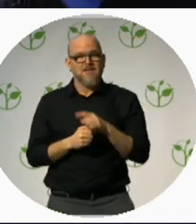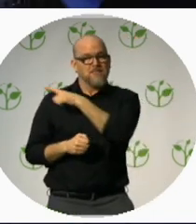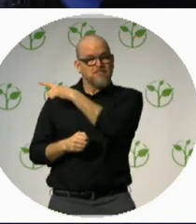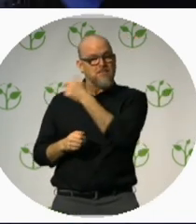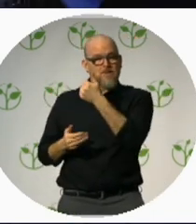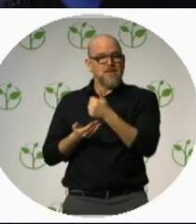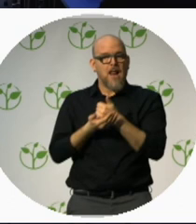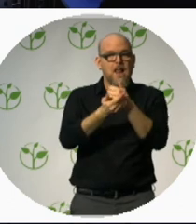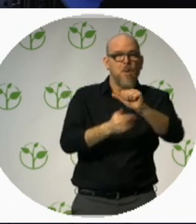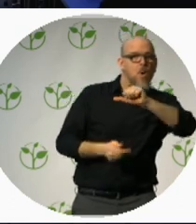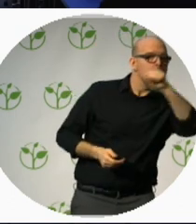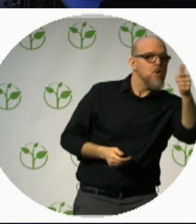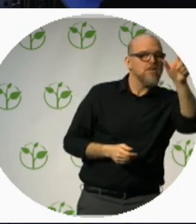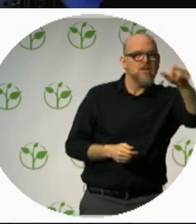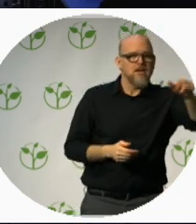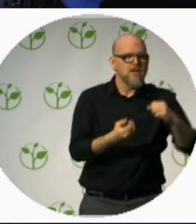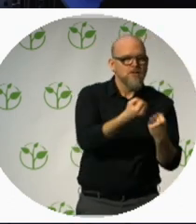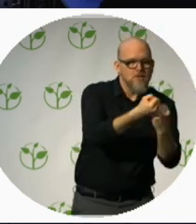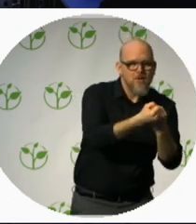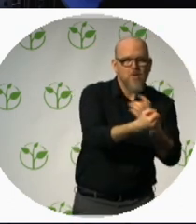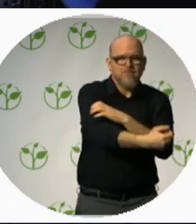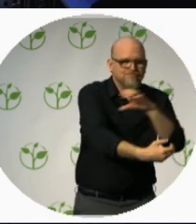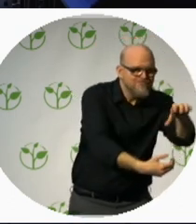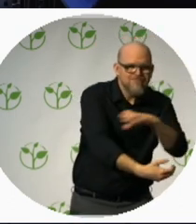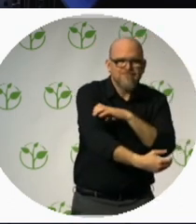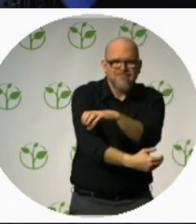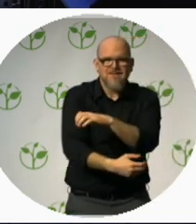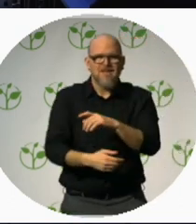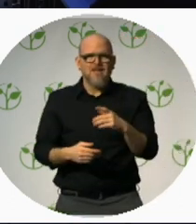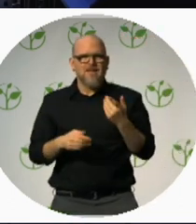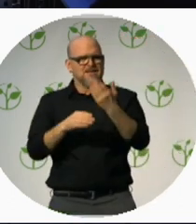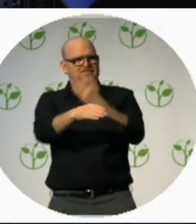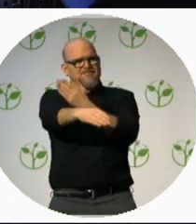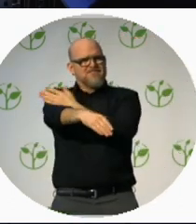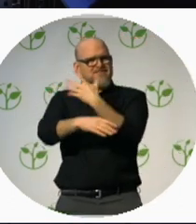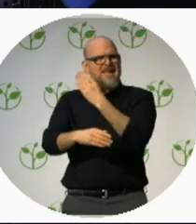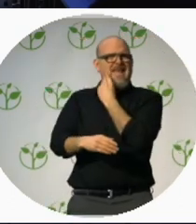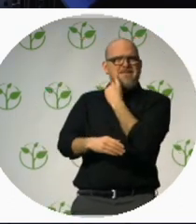or never will meet then the chances are that you might get help if you’re ever in that situation.